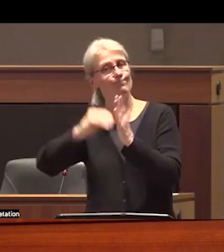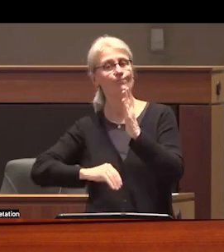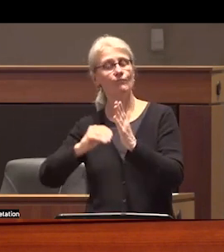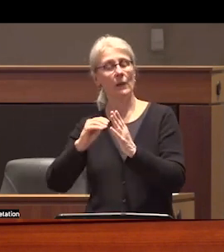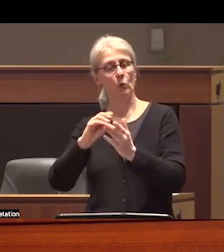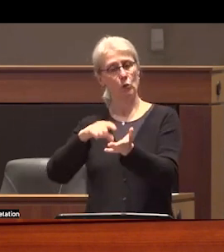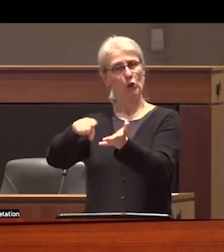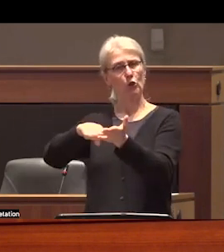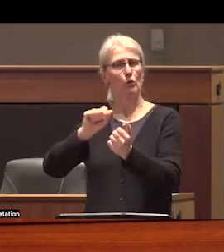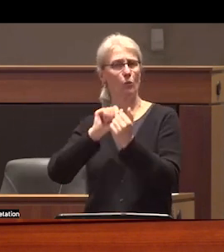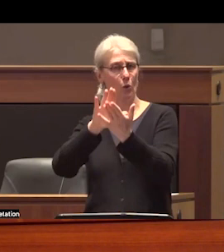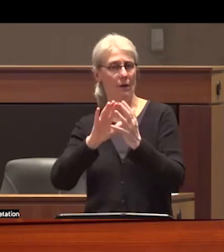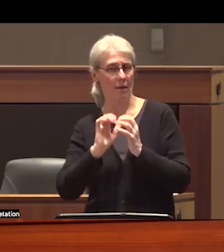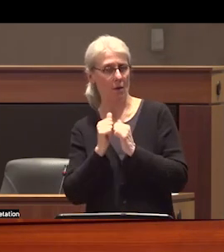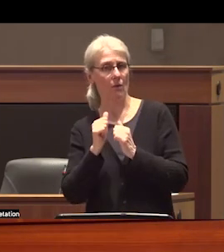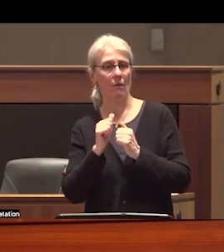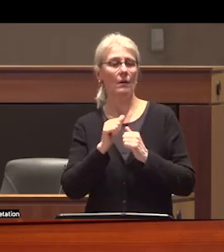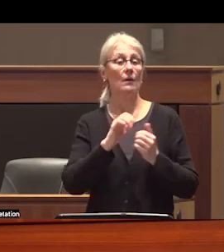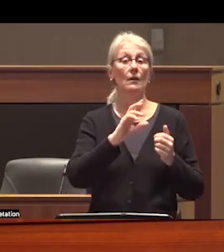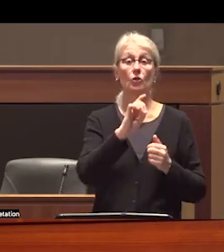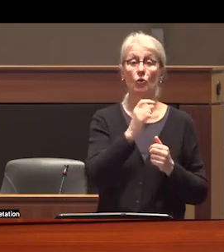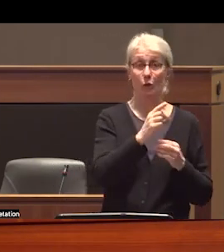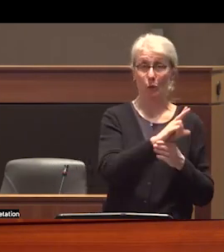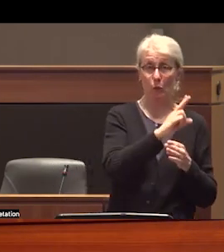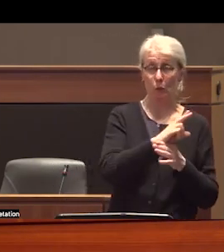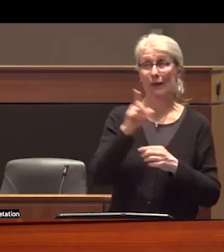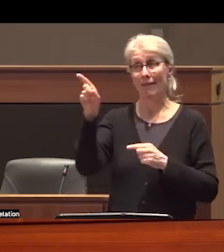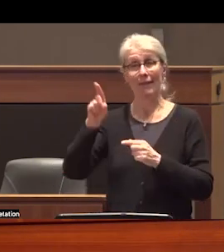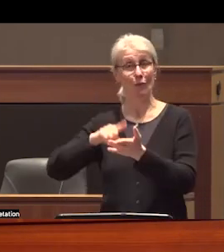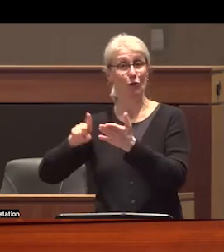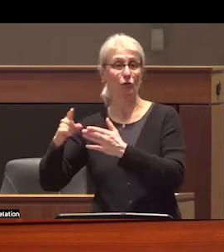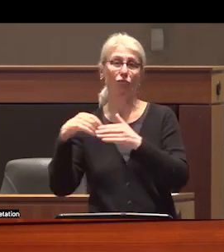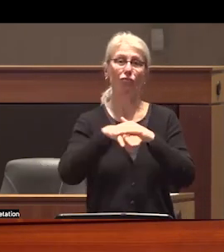that talked about the ways in which drug using communities are exploited and engage enged in